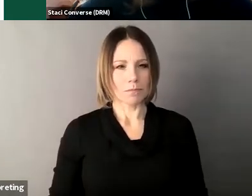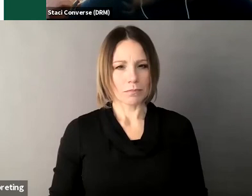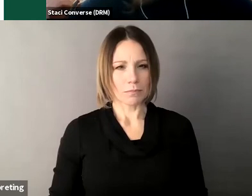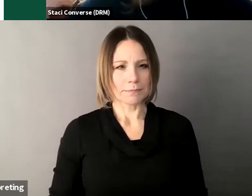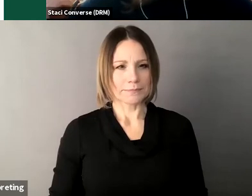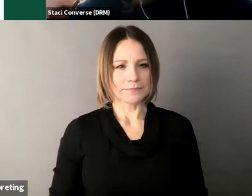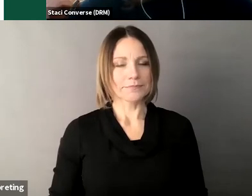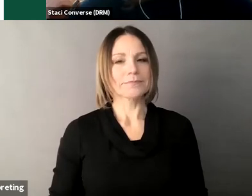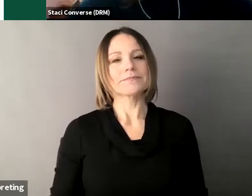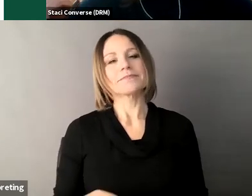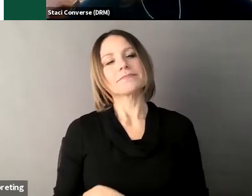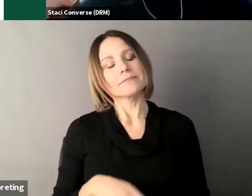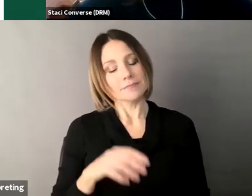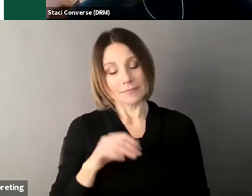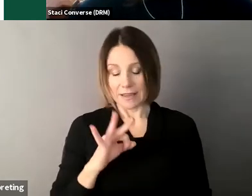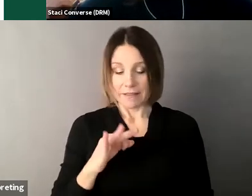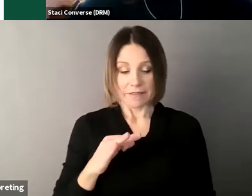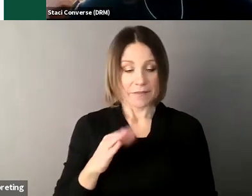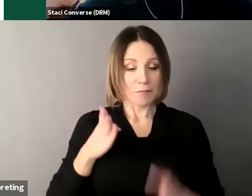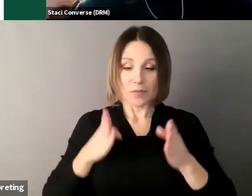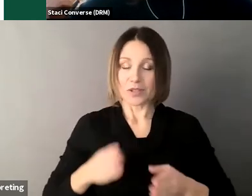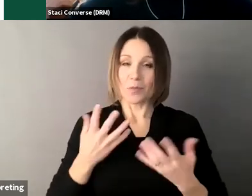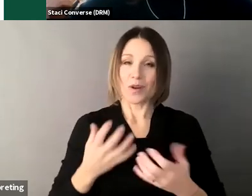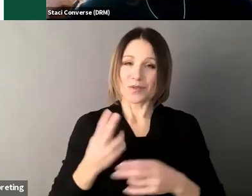decision-making should ask themselves if you just take a minute to think